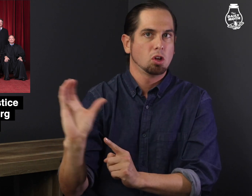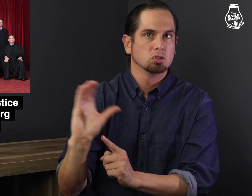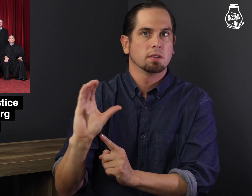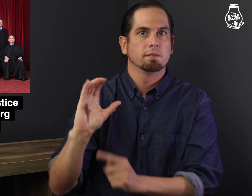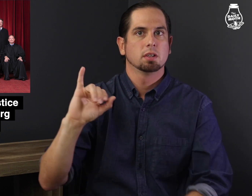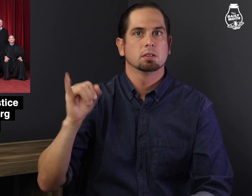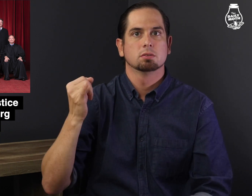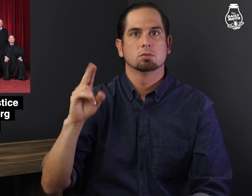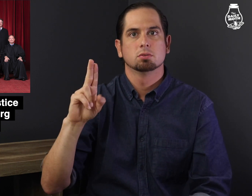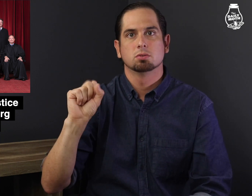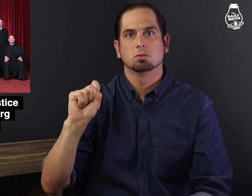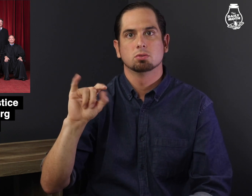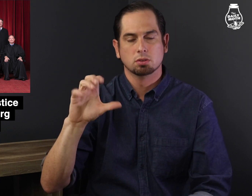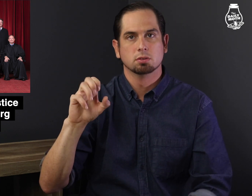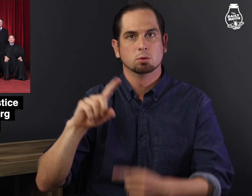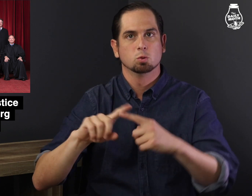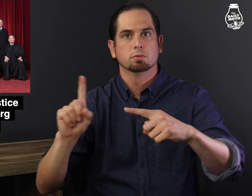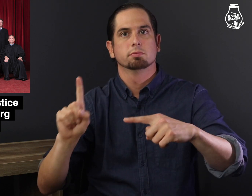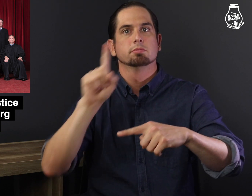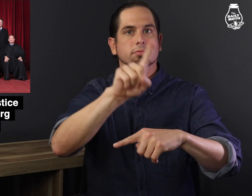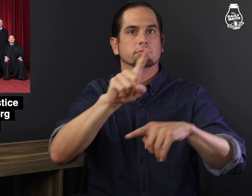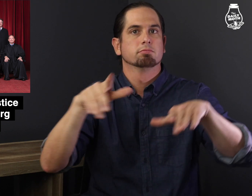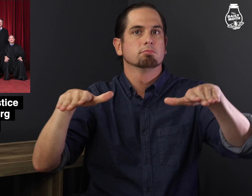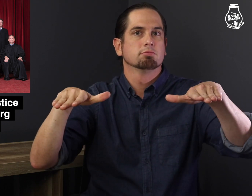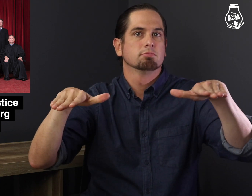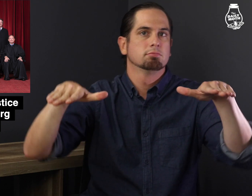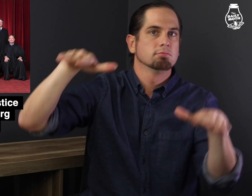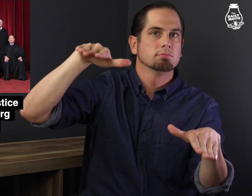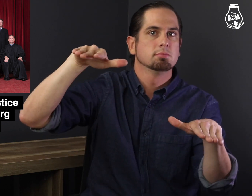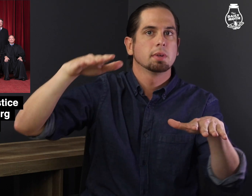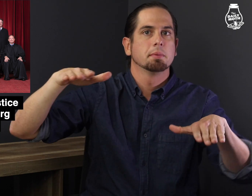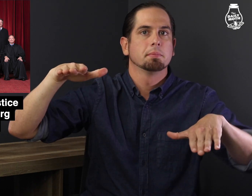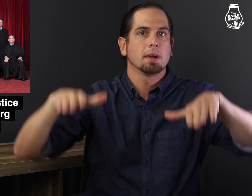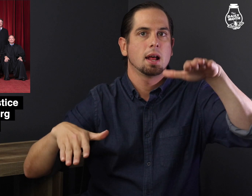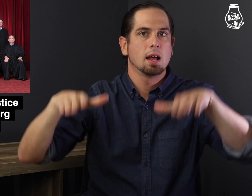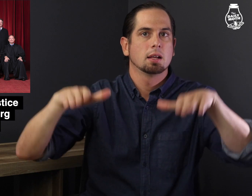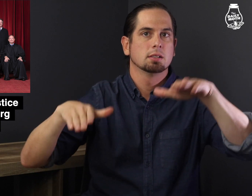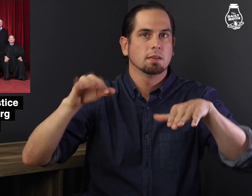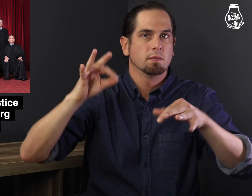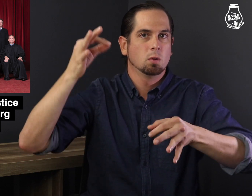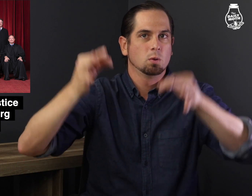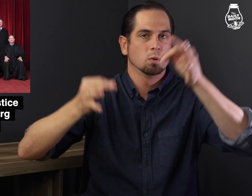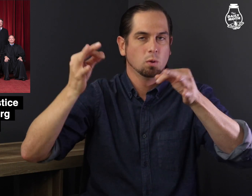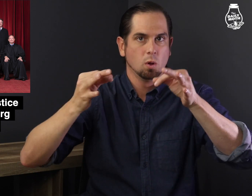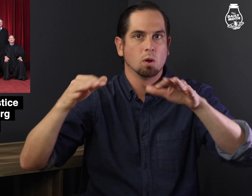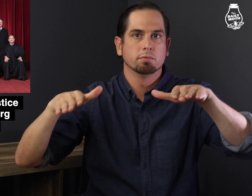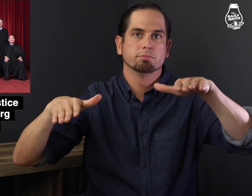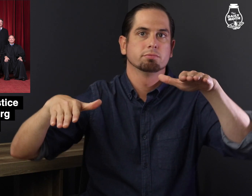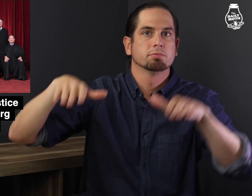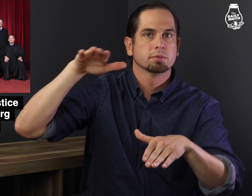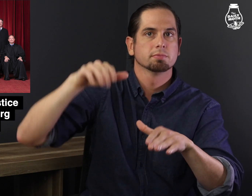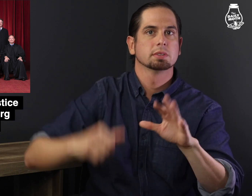a conservative justice to tilt the balance of the court,